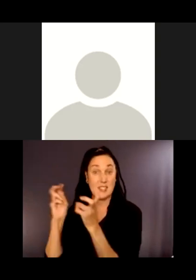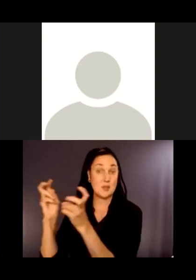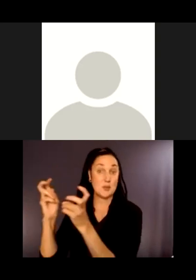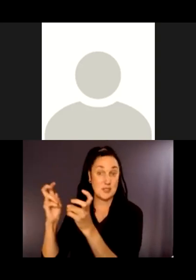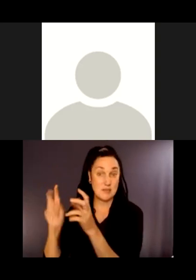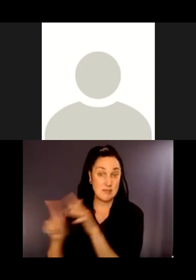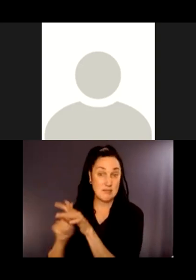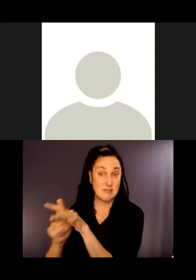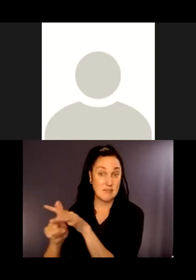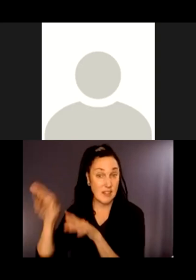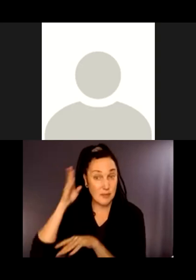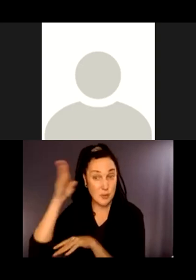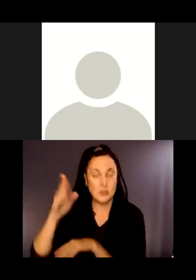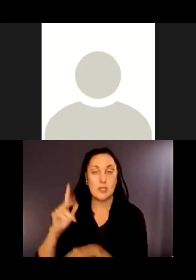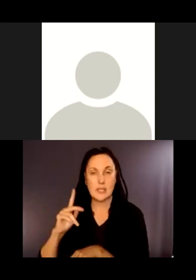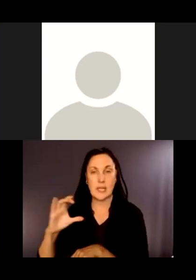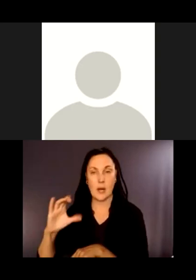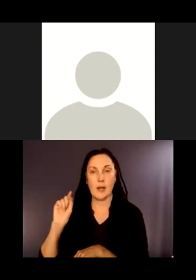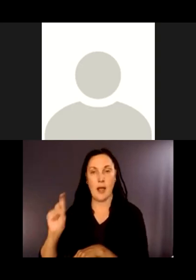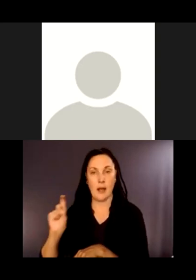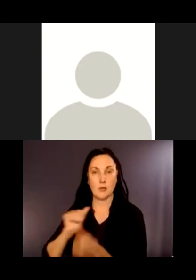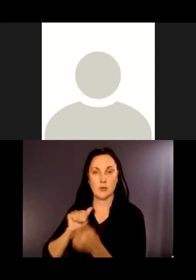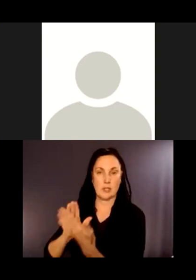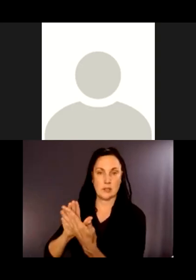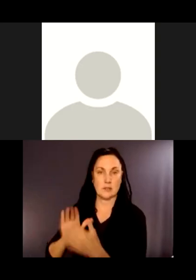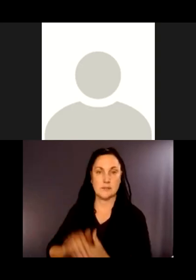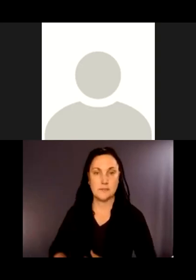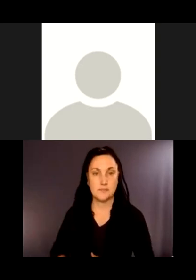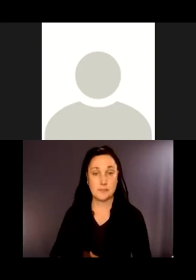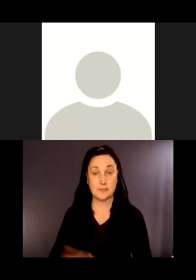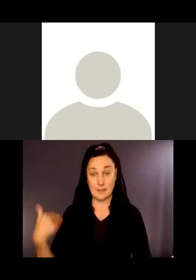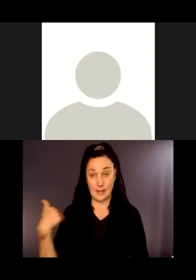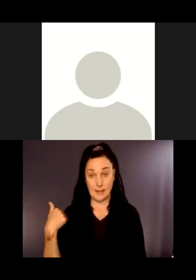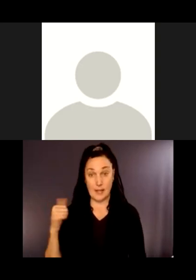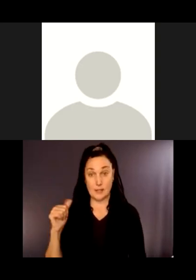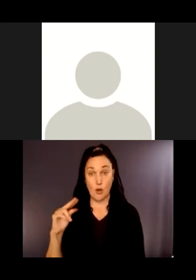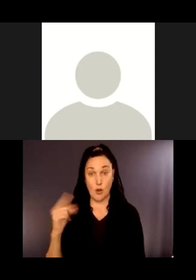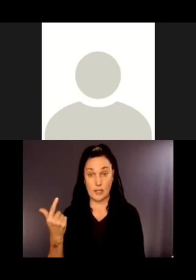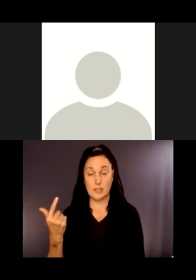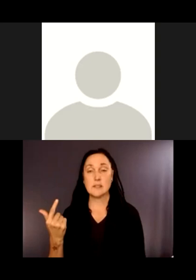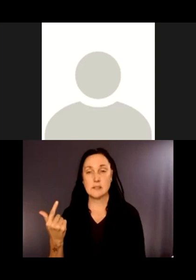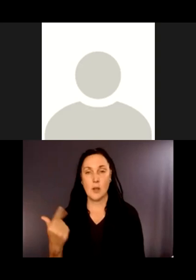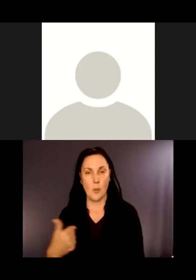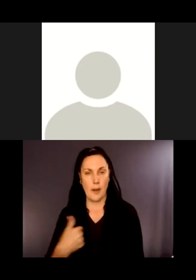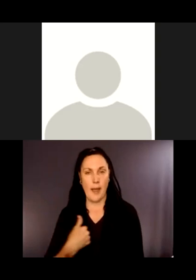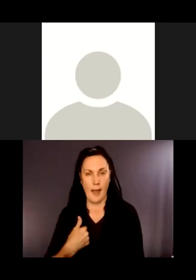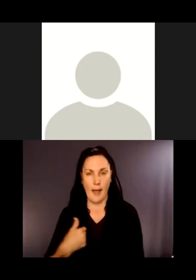work to address those. Last August we did do a stream bank shoring up around a